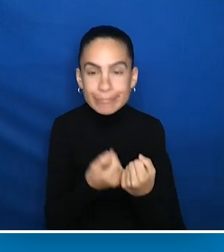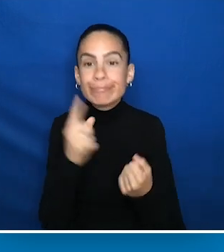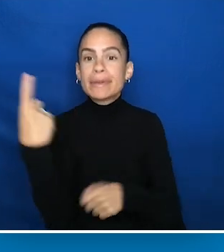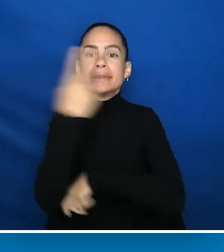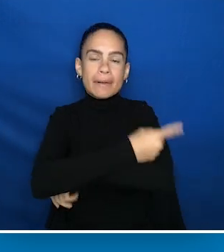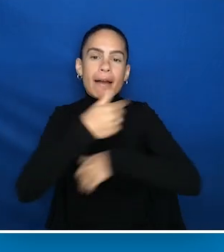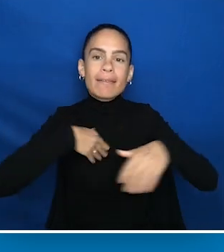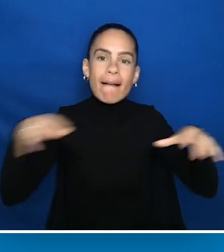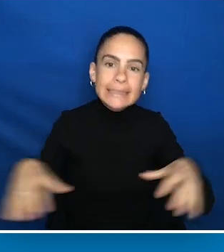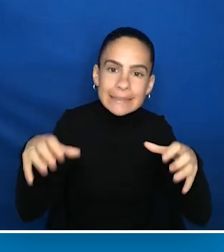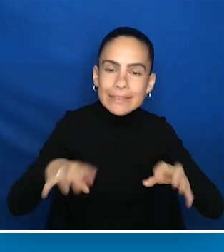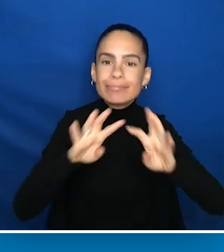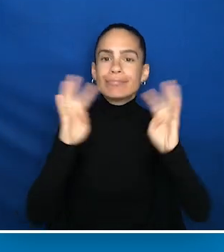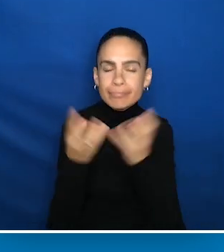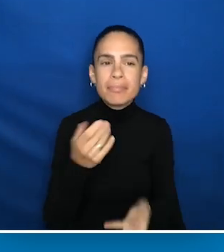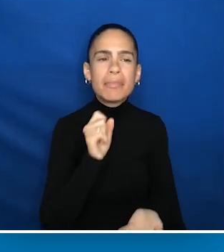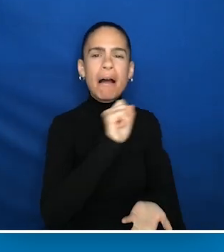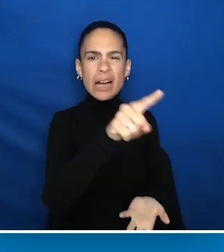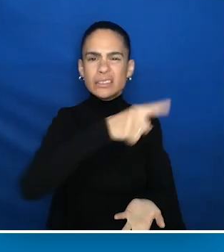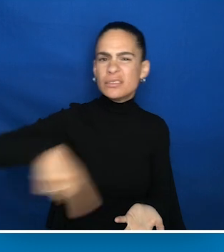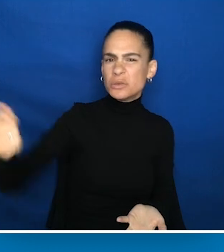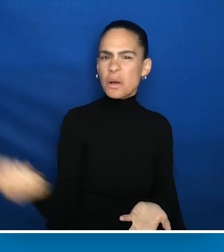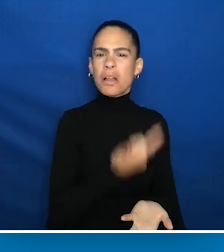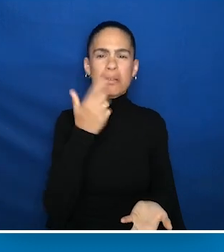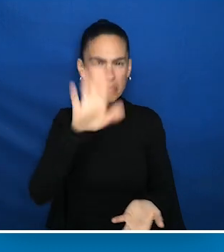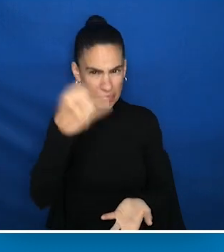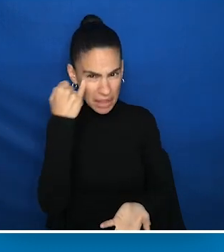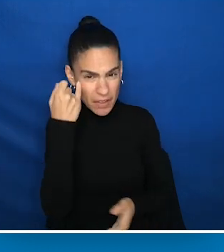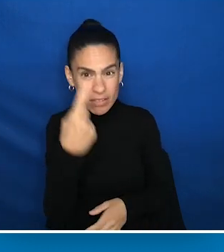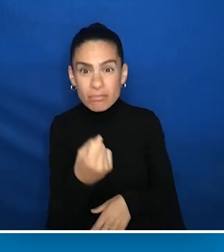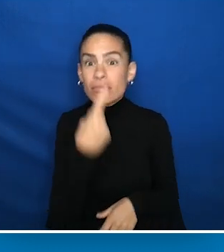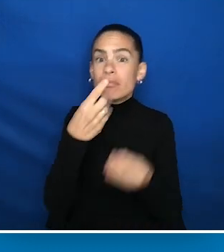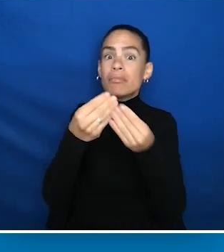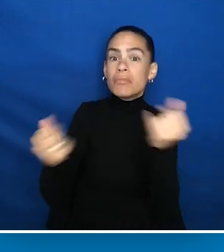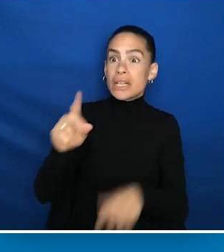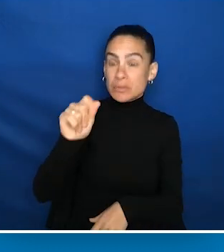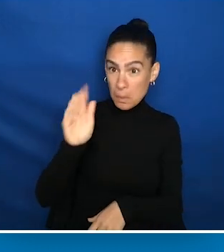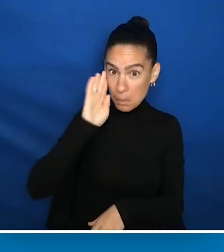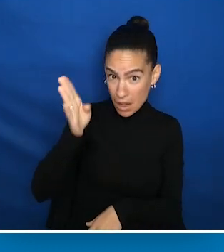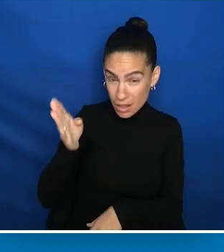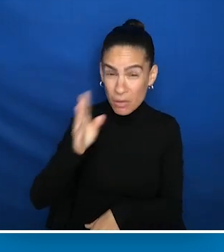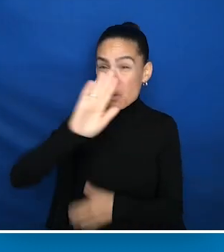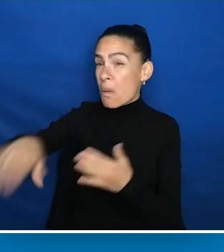"If you could take a pill to take away your disability, would you take that pill?" And out of everybody in that whole room,